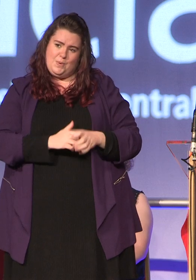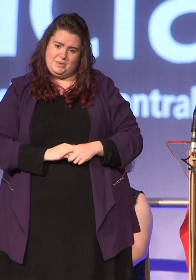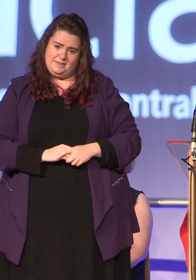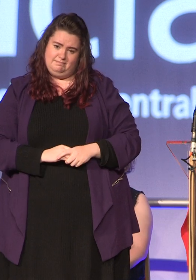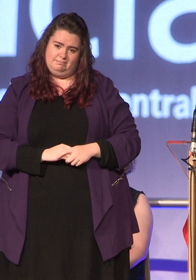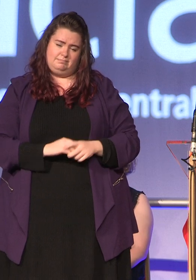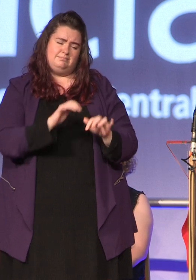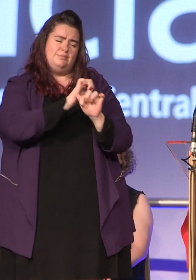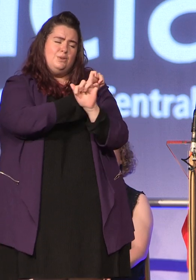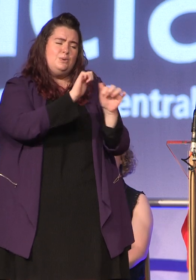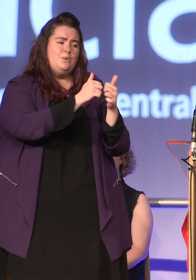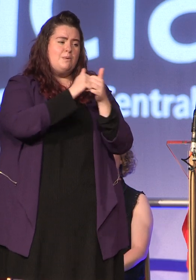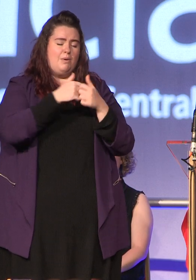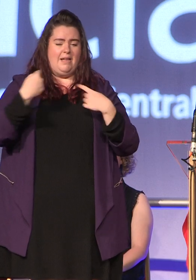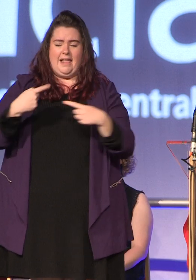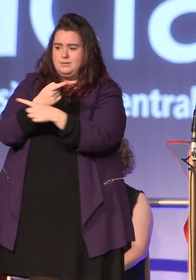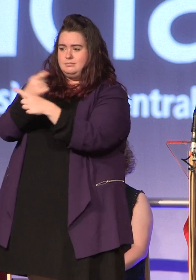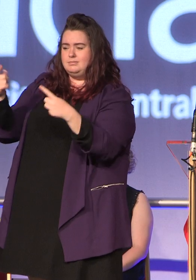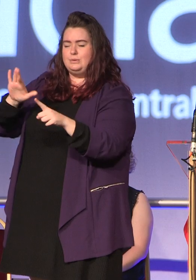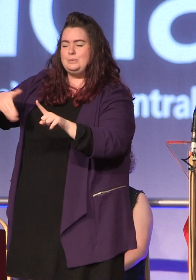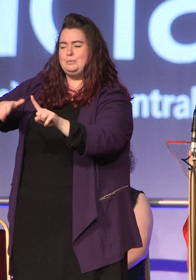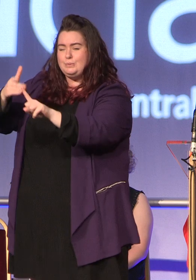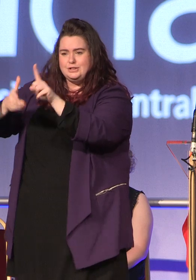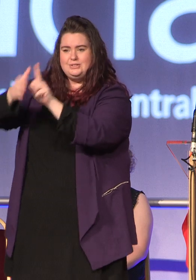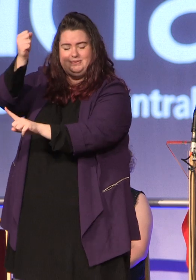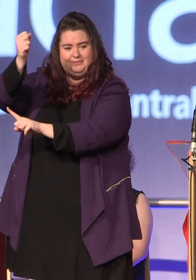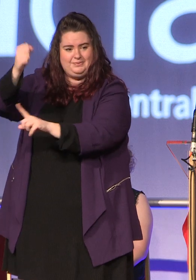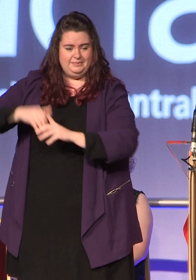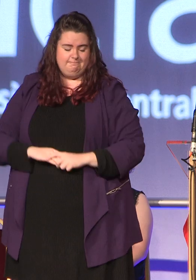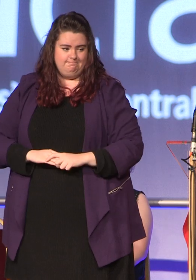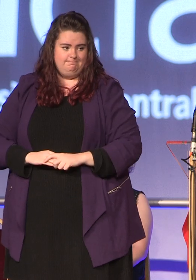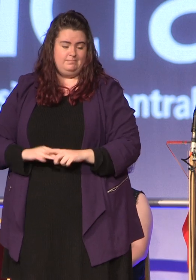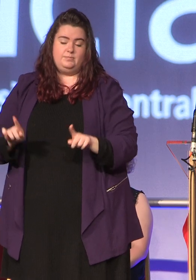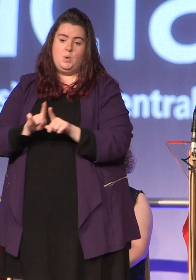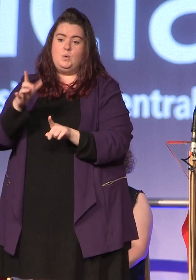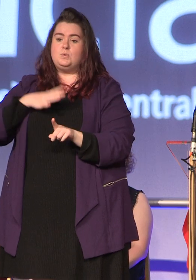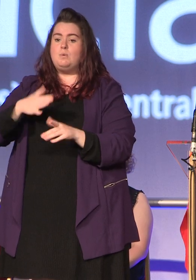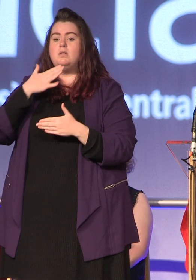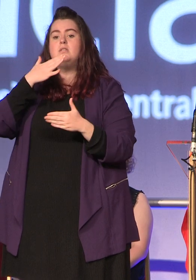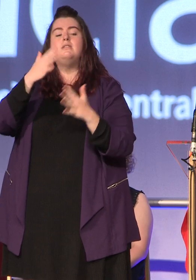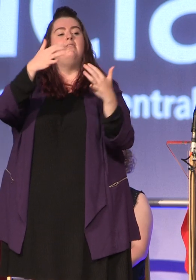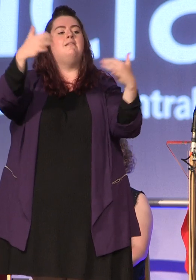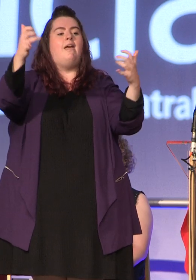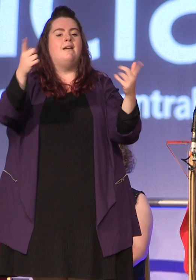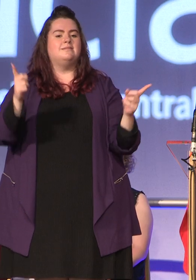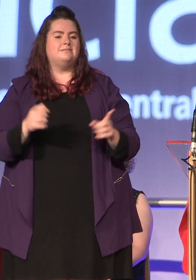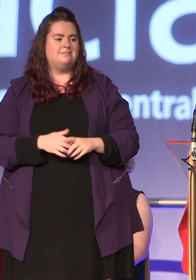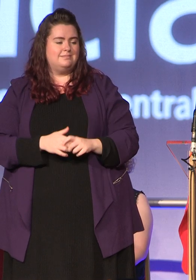your support has allowed these people to follow their dreams. I'd also like to thank all the guests that have come here today you've supported the next